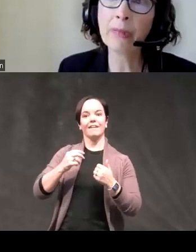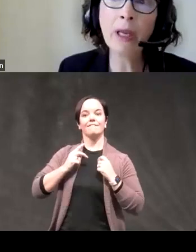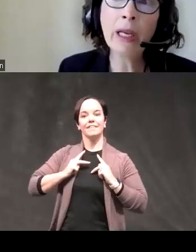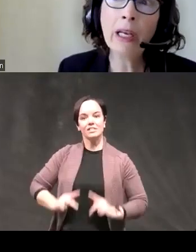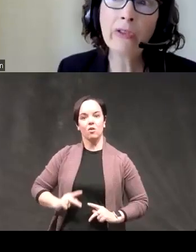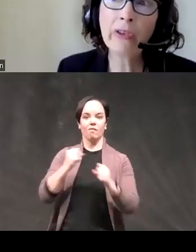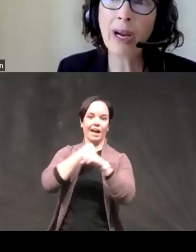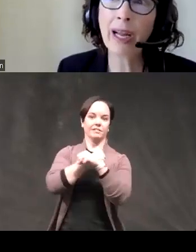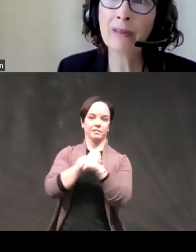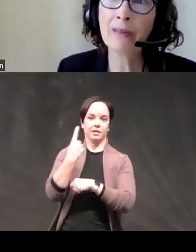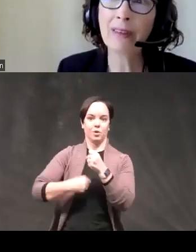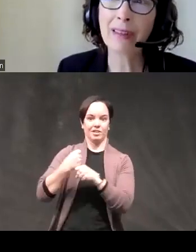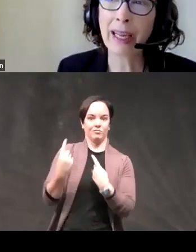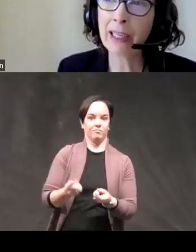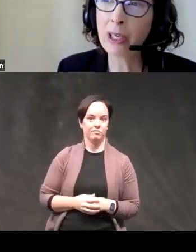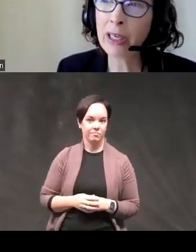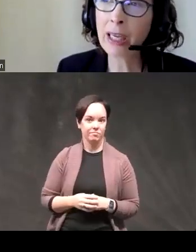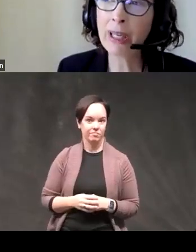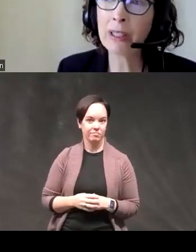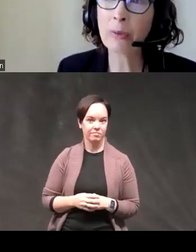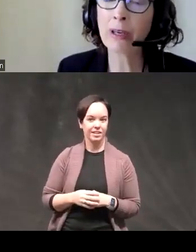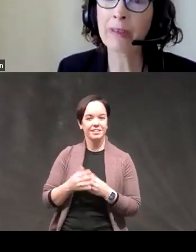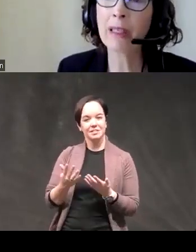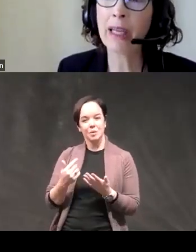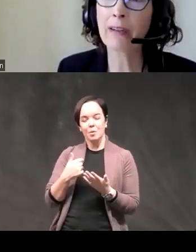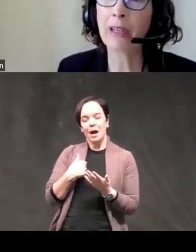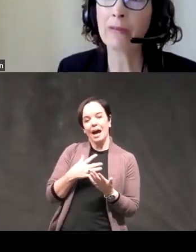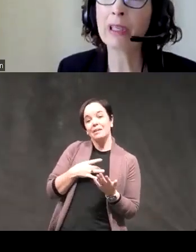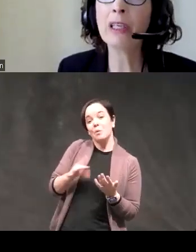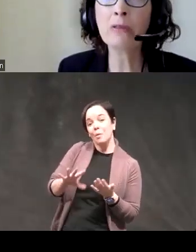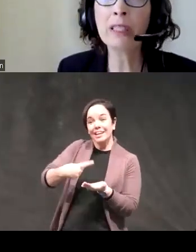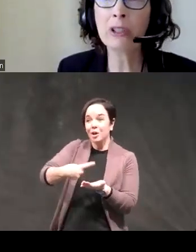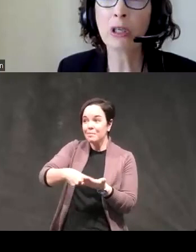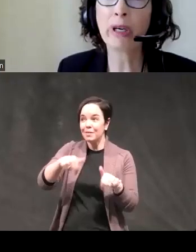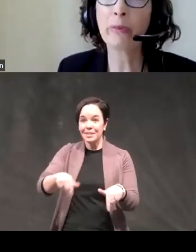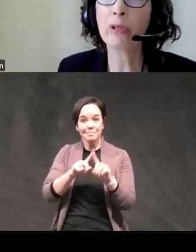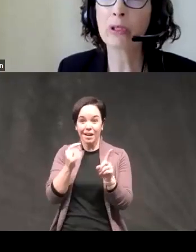so I don't like talking about this but I feel like if if we're going to do research on bipolar